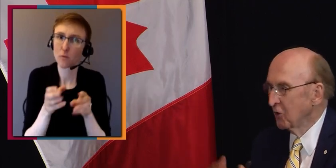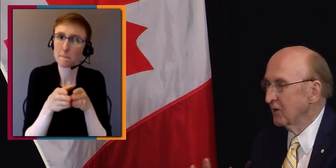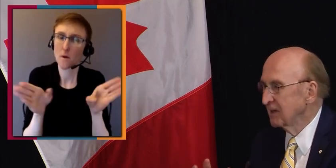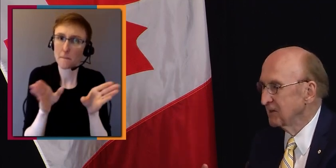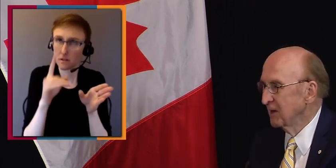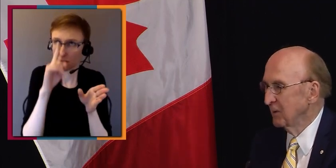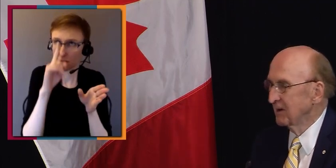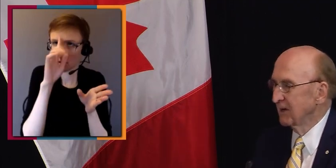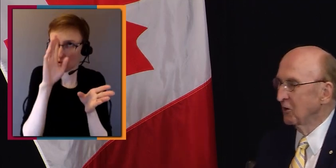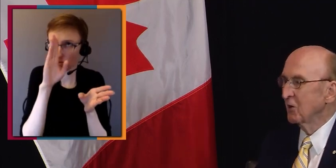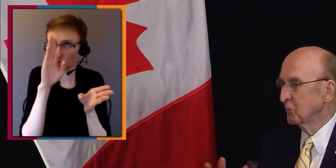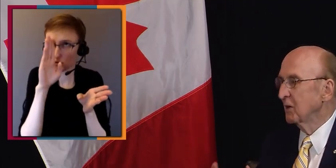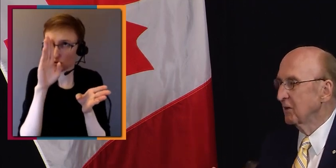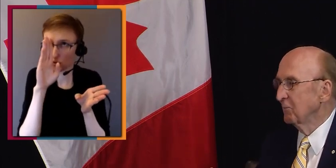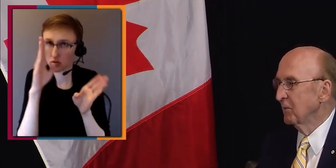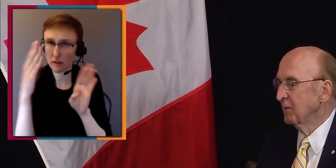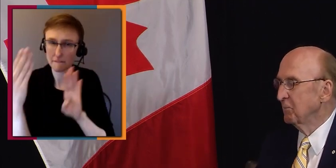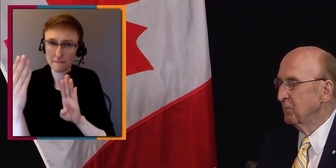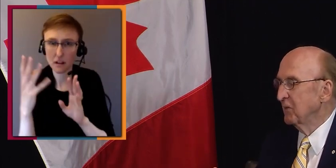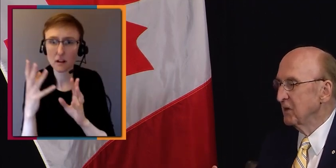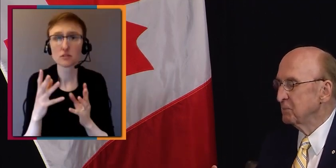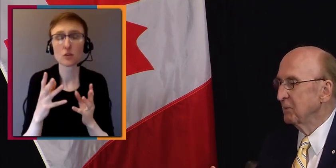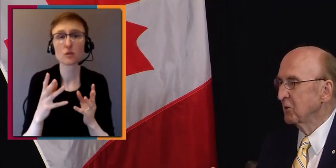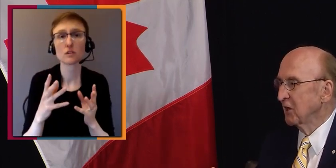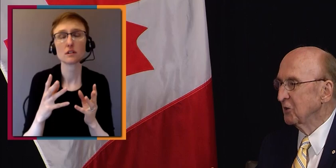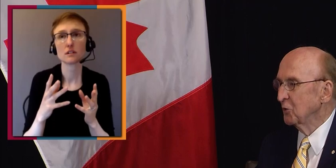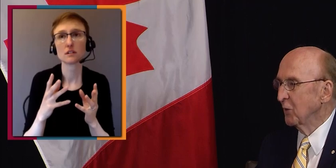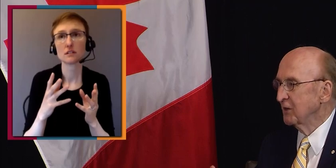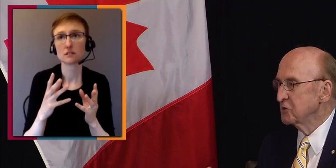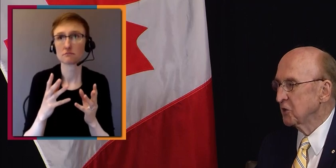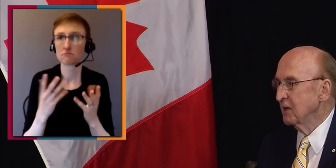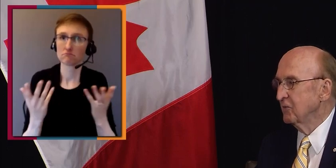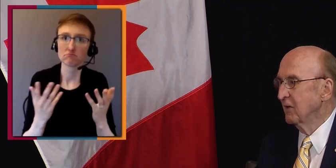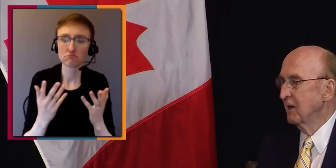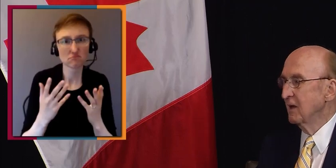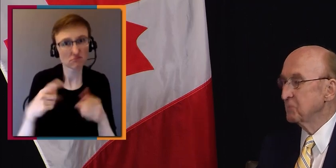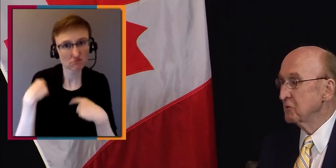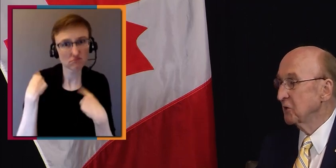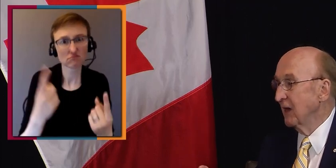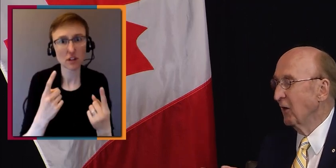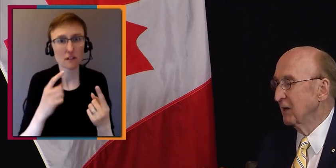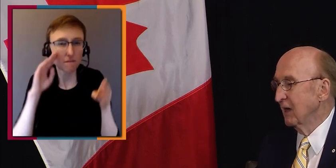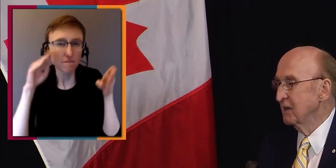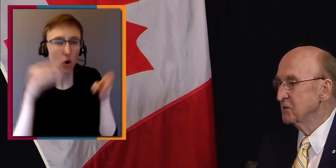look at the ability, look at what these people can do and achieve, especially nowadays?